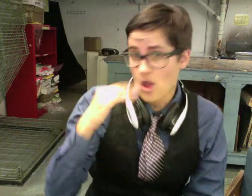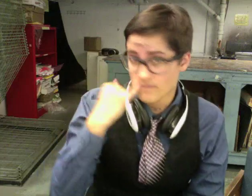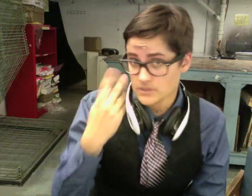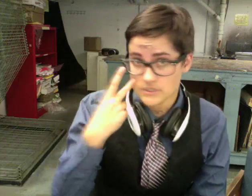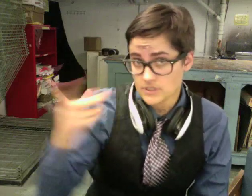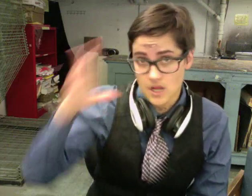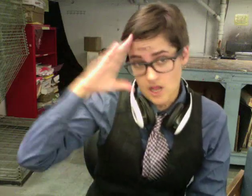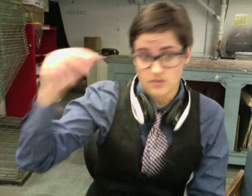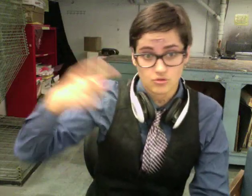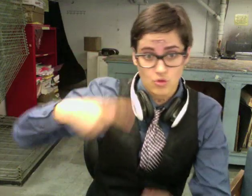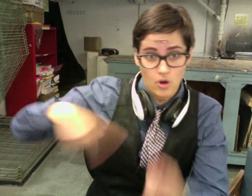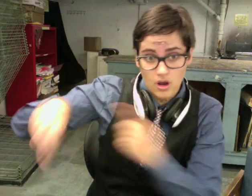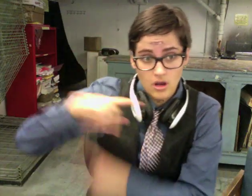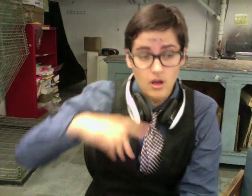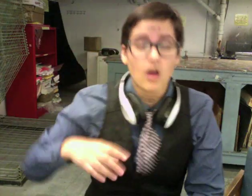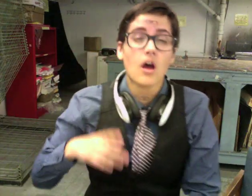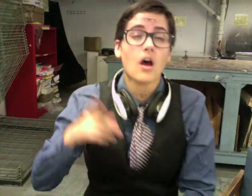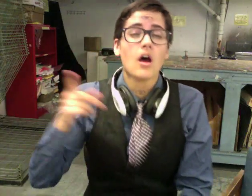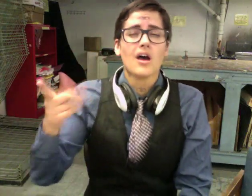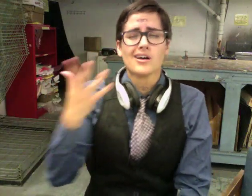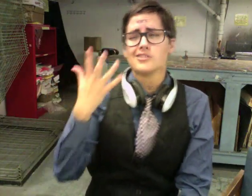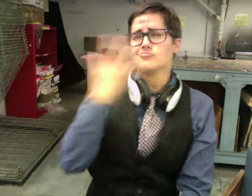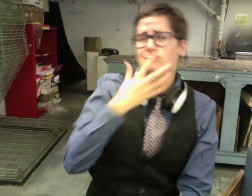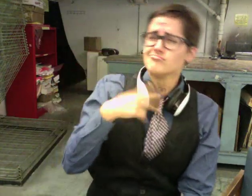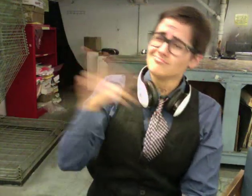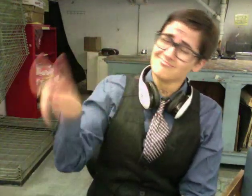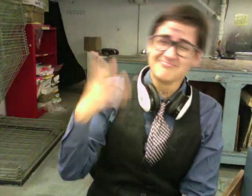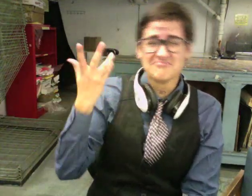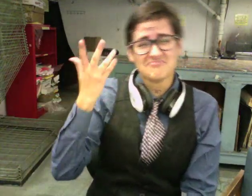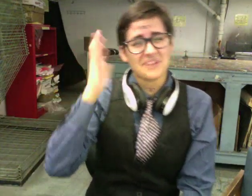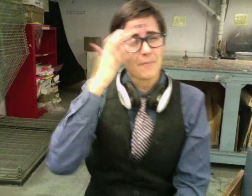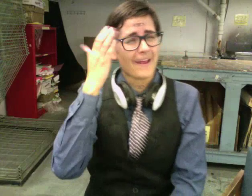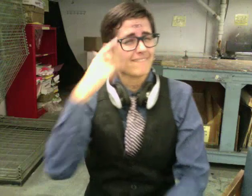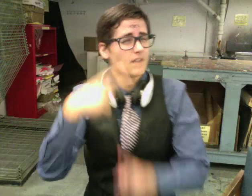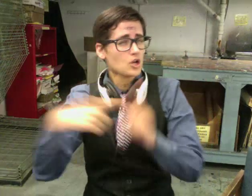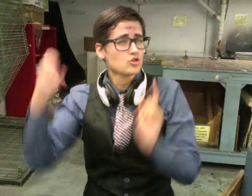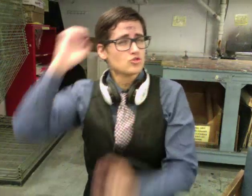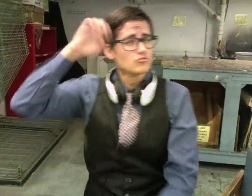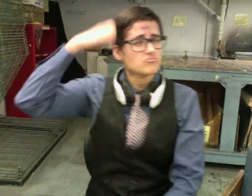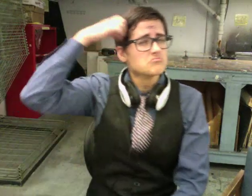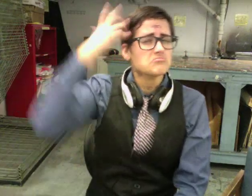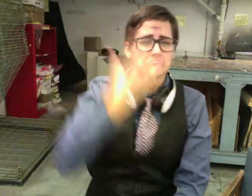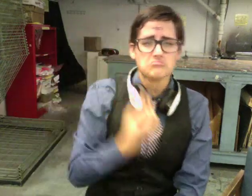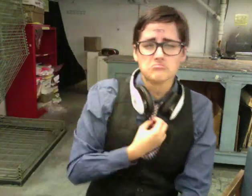this guy around; he's the one that appears to be of, maybe, Slavic origin? Yet he wears